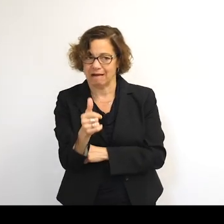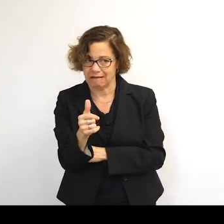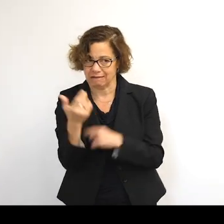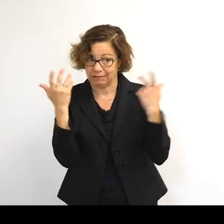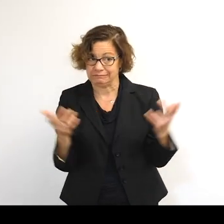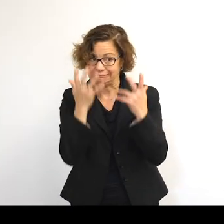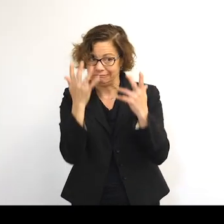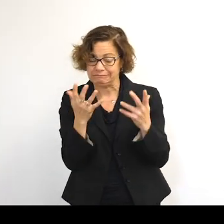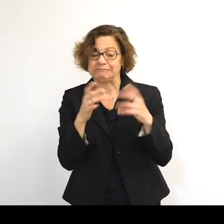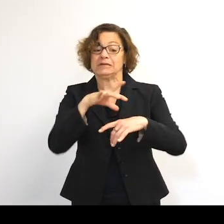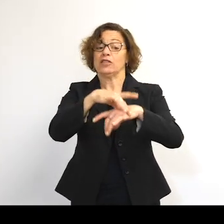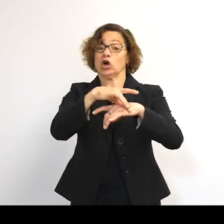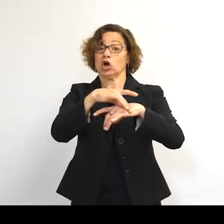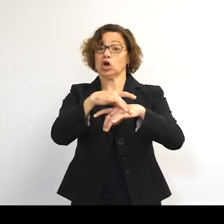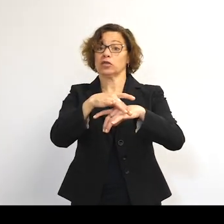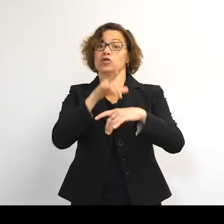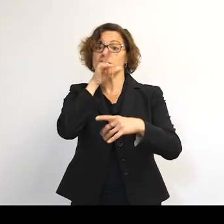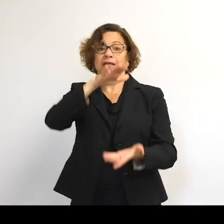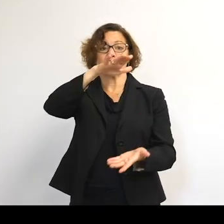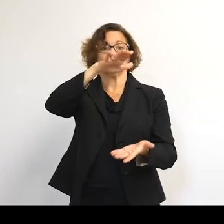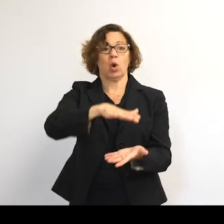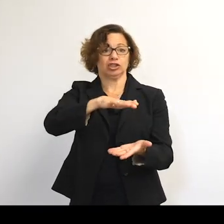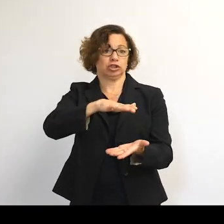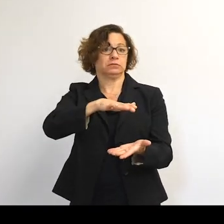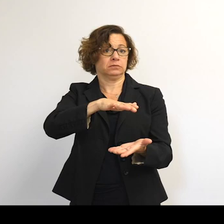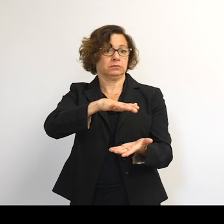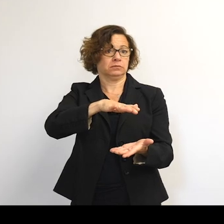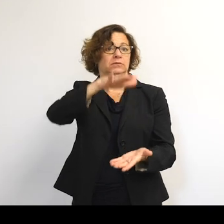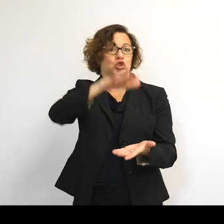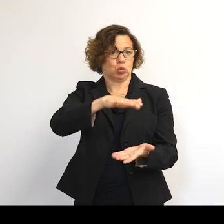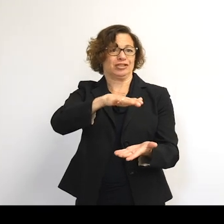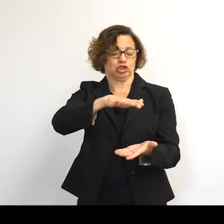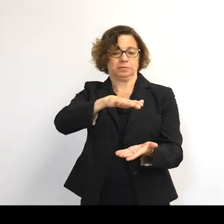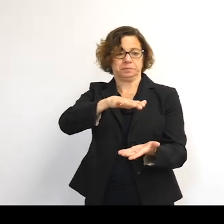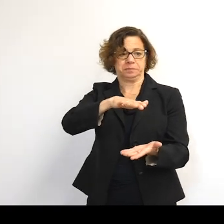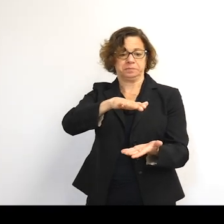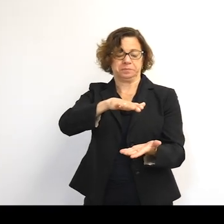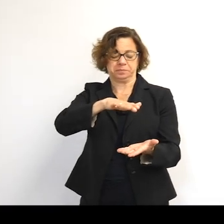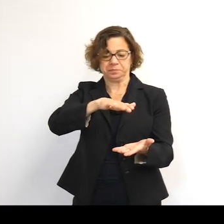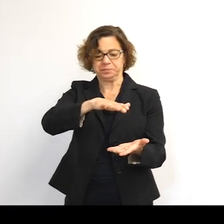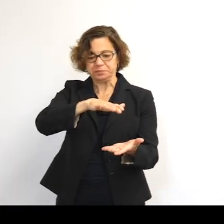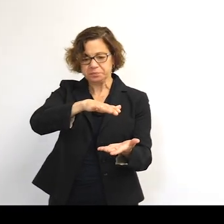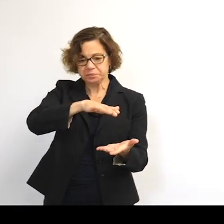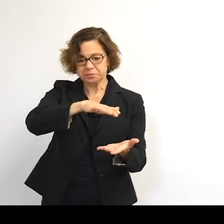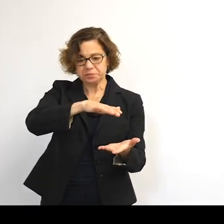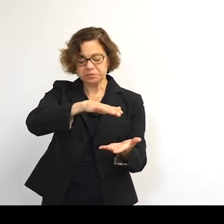The Earth is actually squashed, which is squished in the UK.